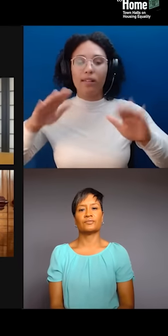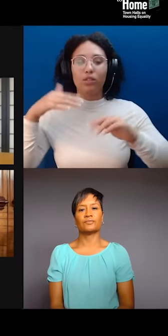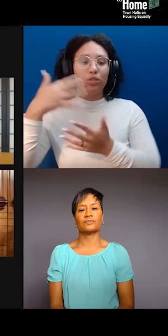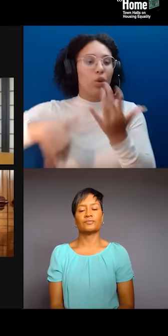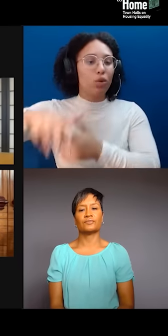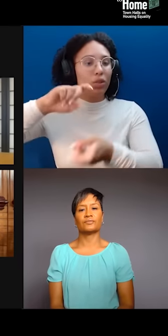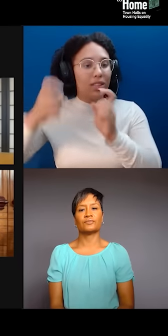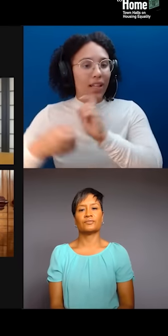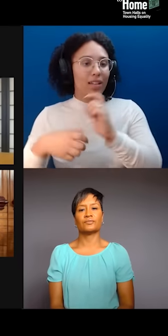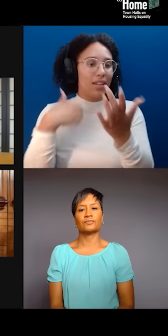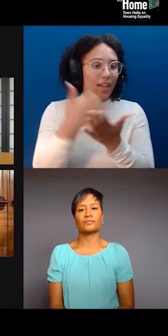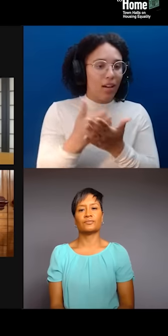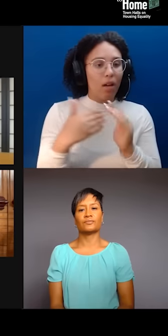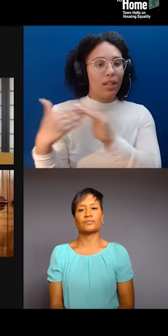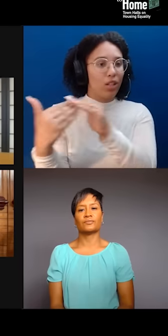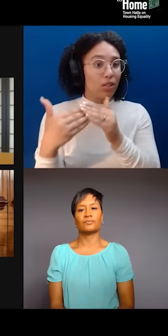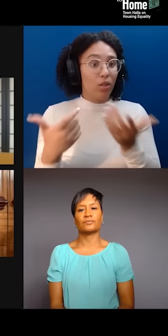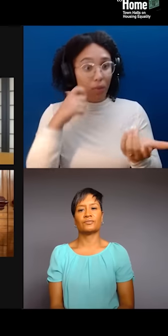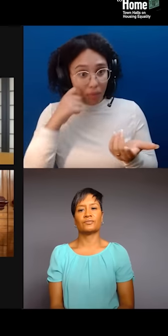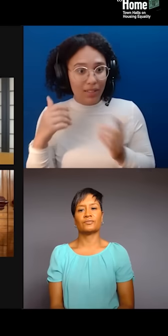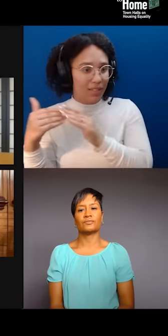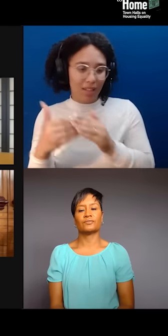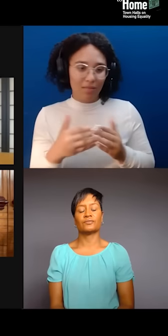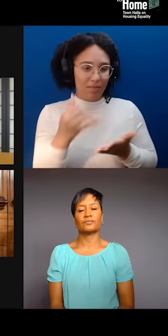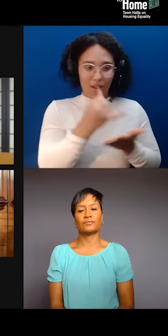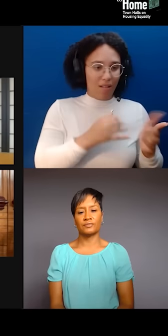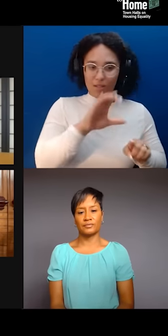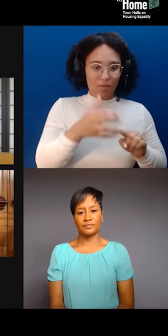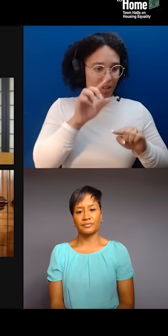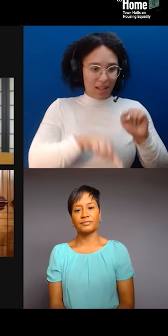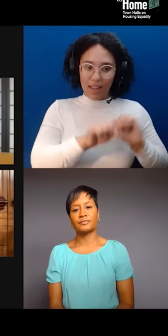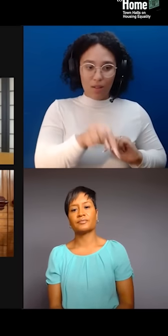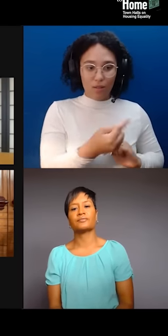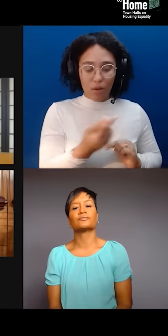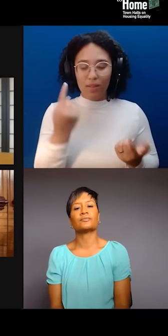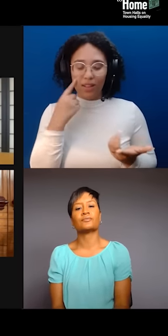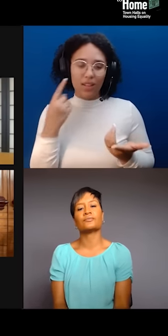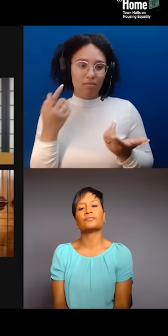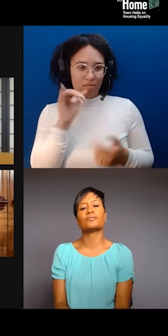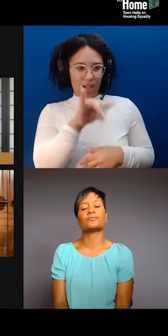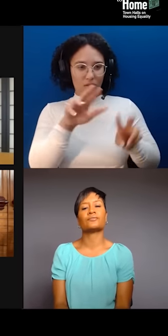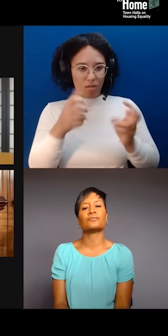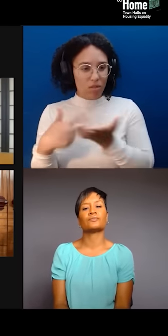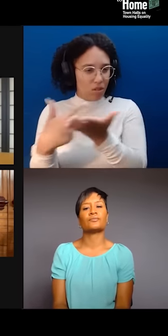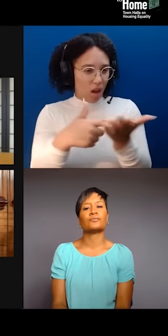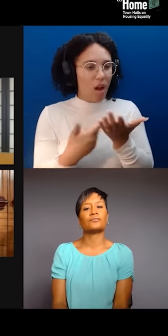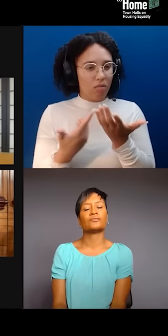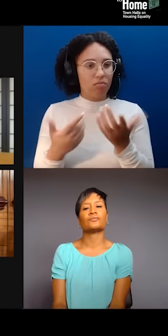in different ways, what does that look like. So, I just wanna to acknowledge that Chinatown Art Brigade, you know, our work as a collective,